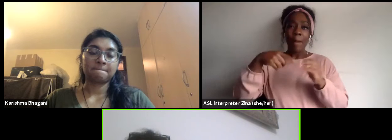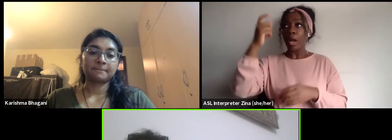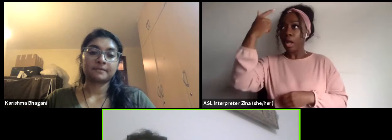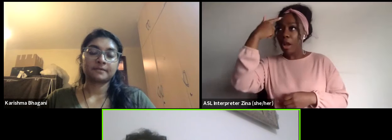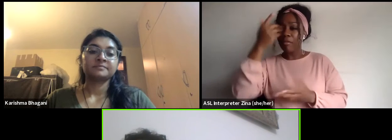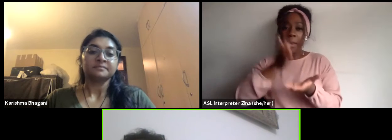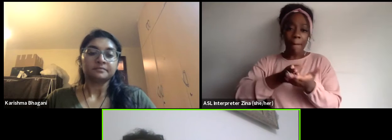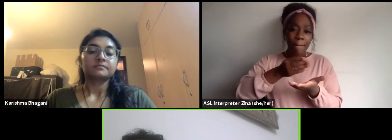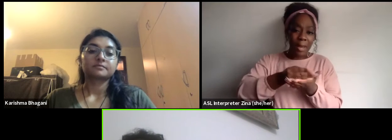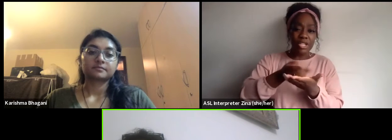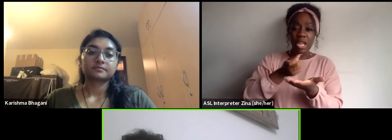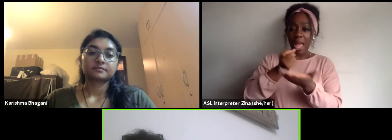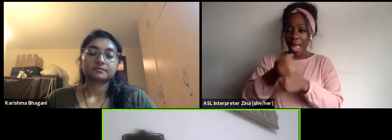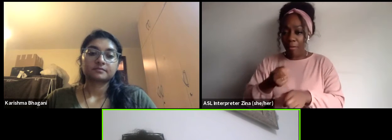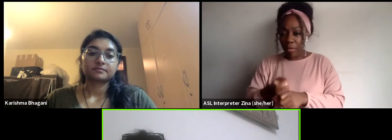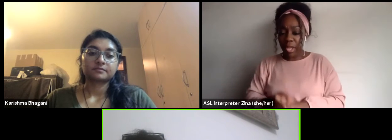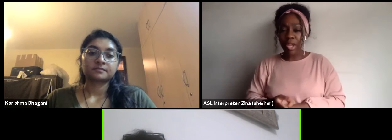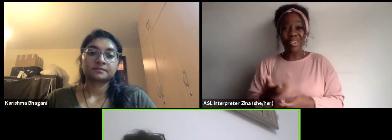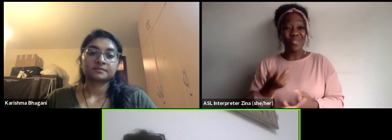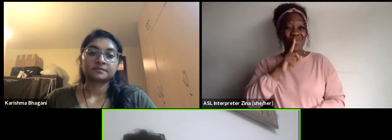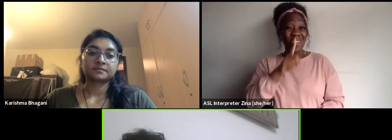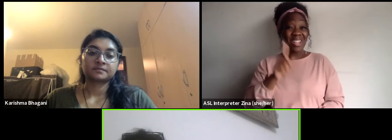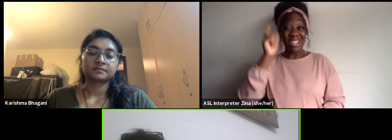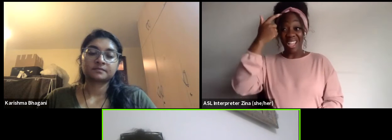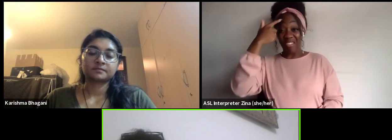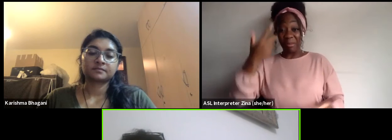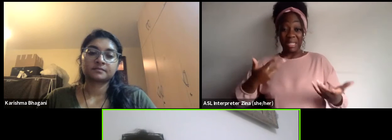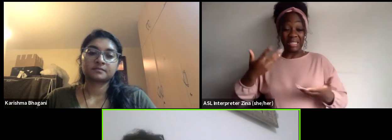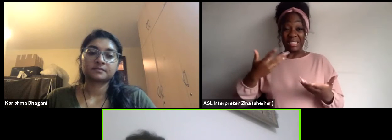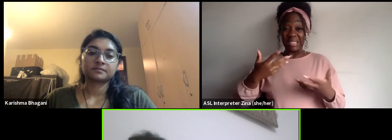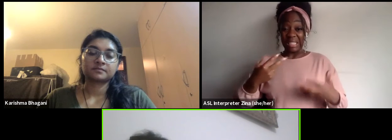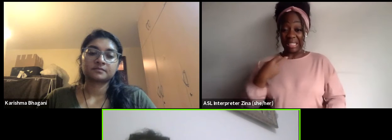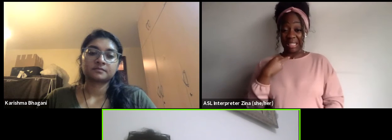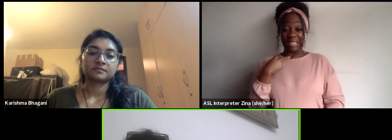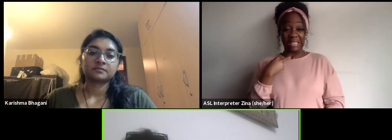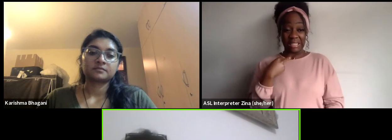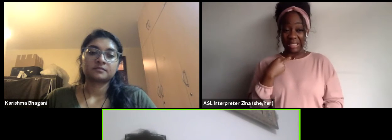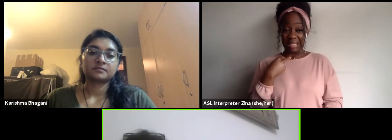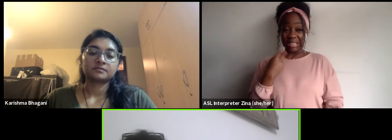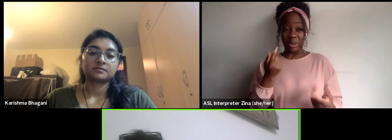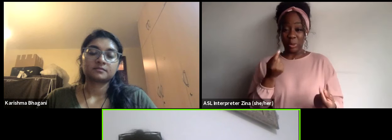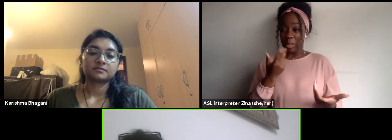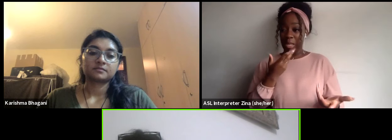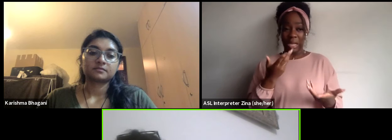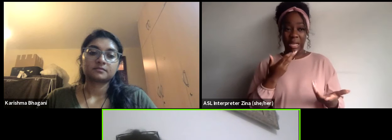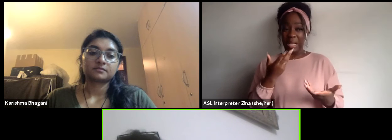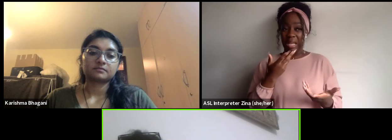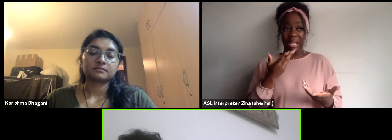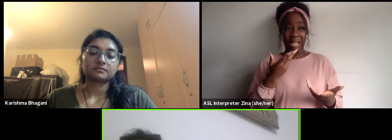really in a weak position and they don't fund you sometimes not because they don't want, but because they are less